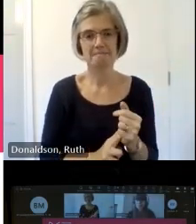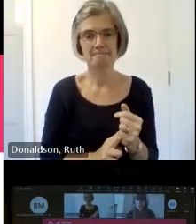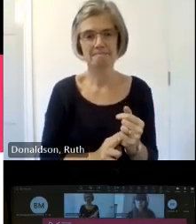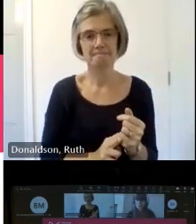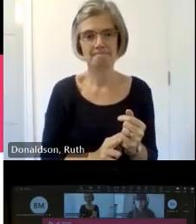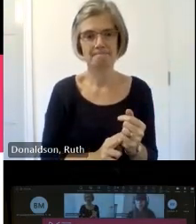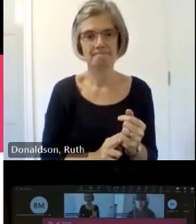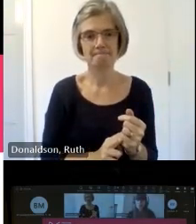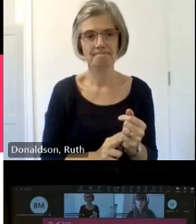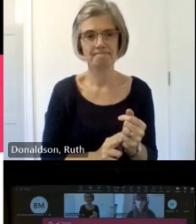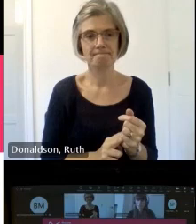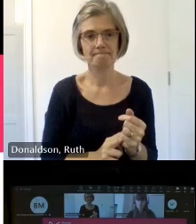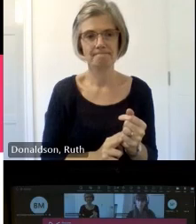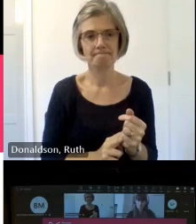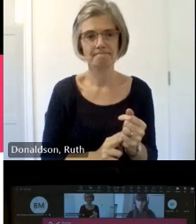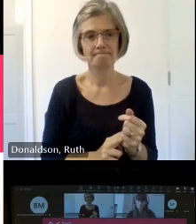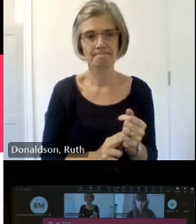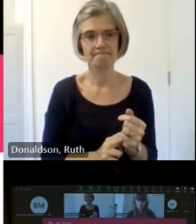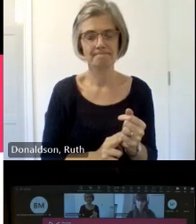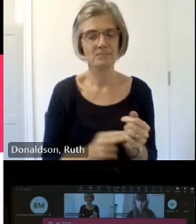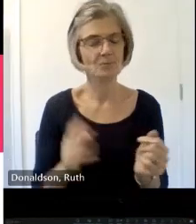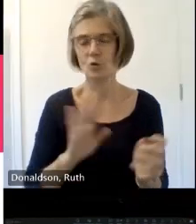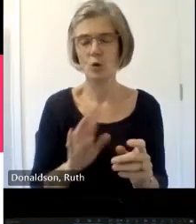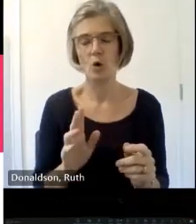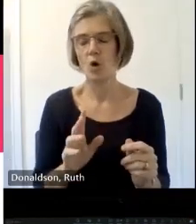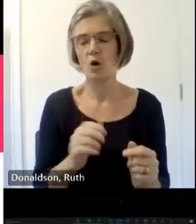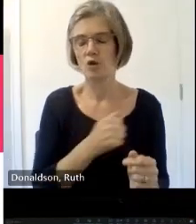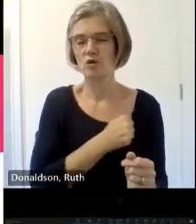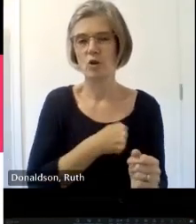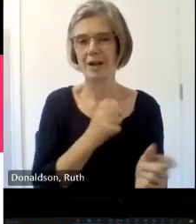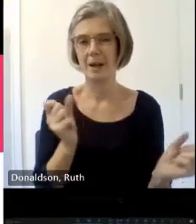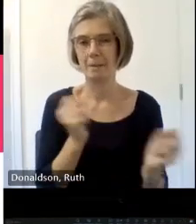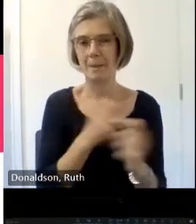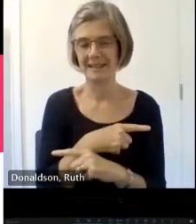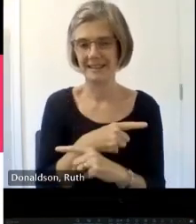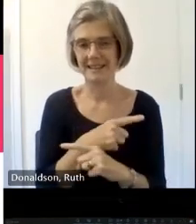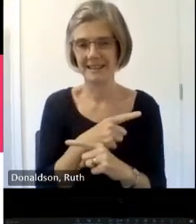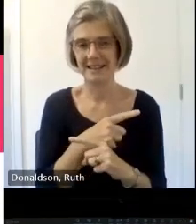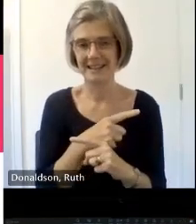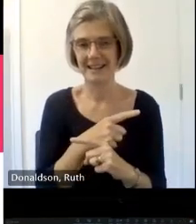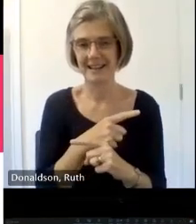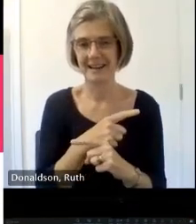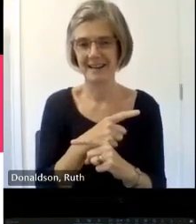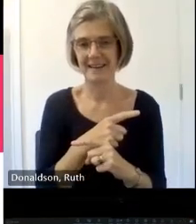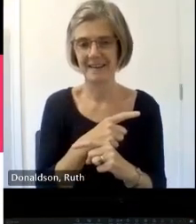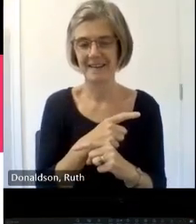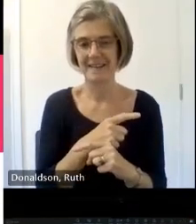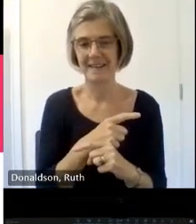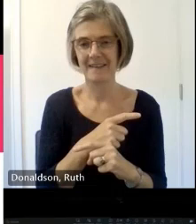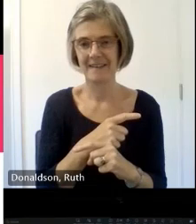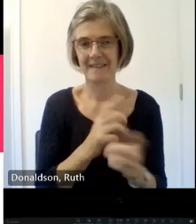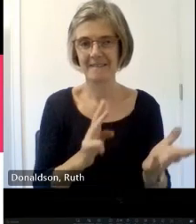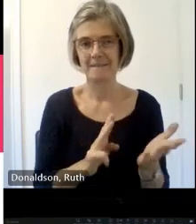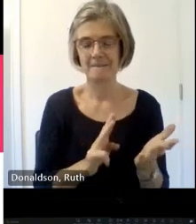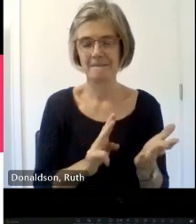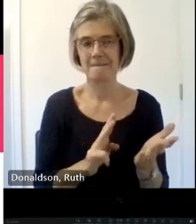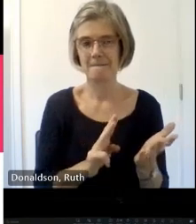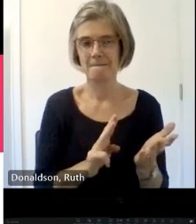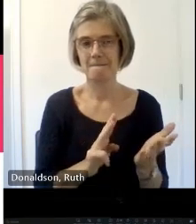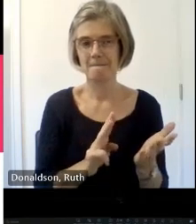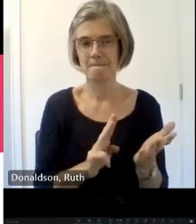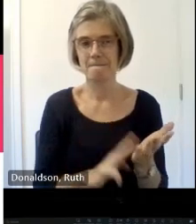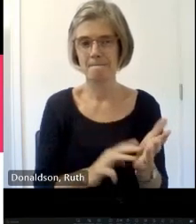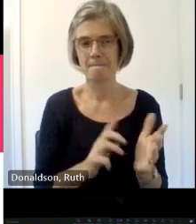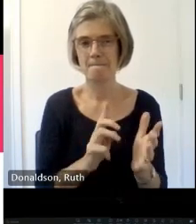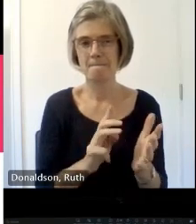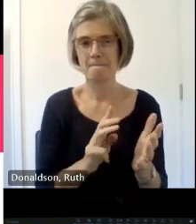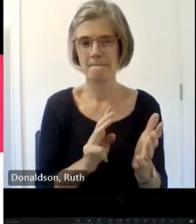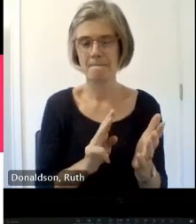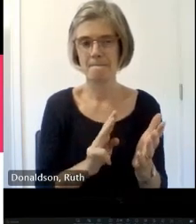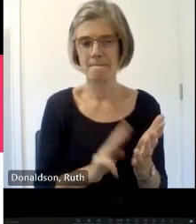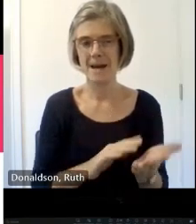actually then VAR you're on VAR Maxell you can improvise it wrong um bar ma from the national